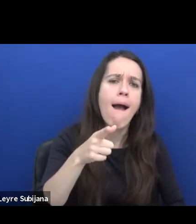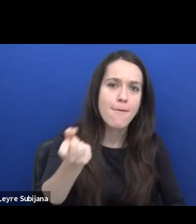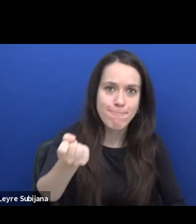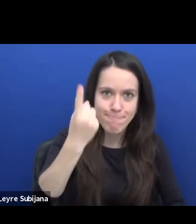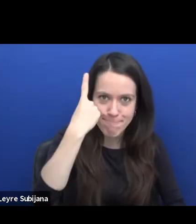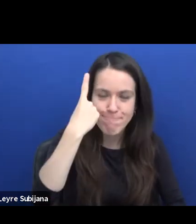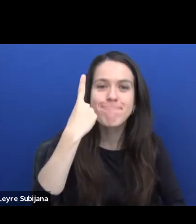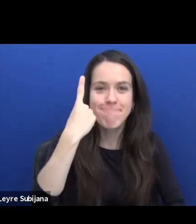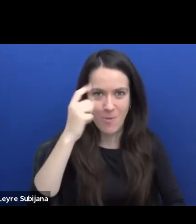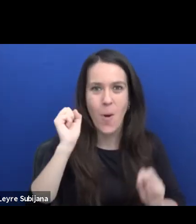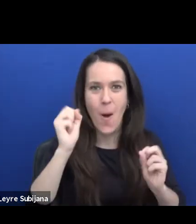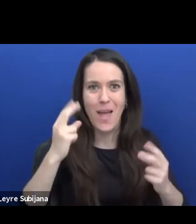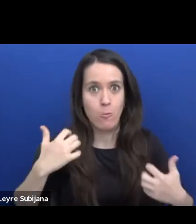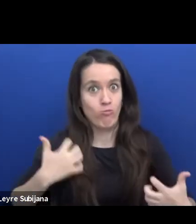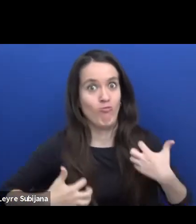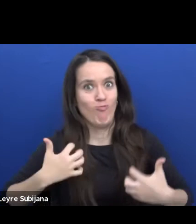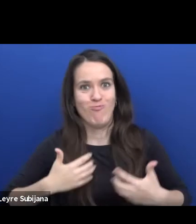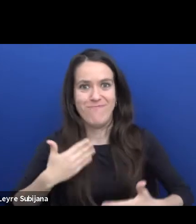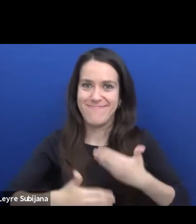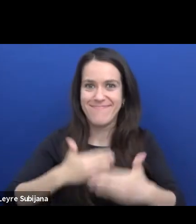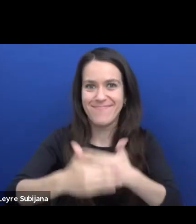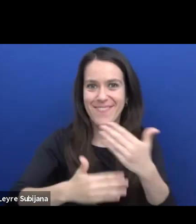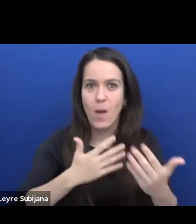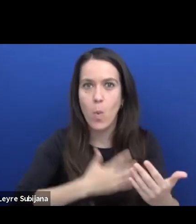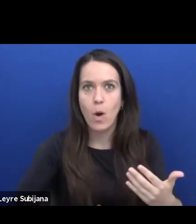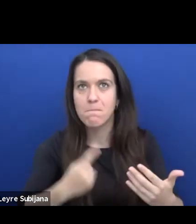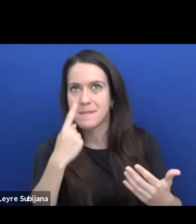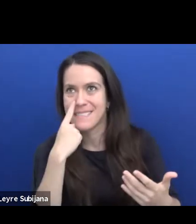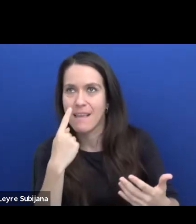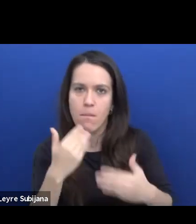to solve your problems as well.